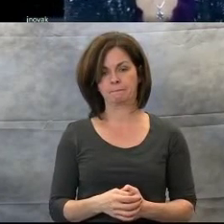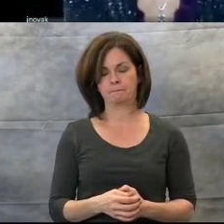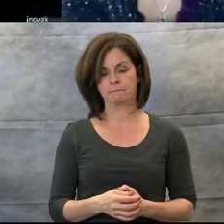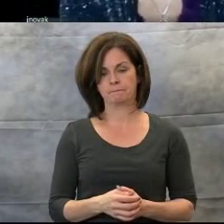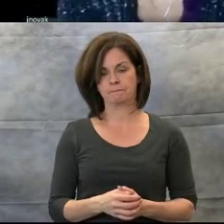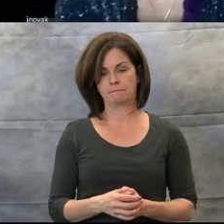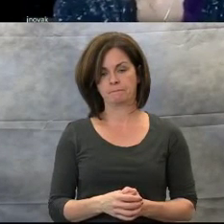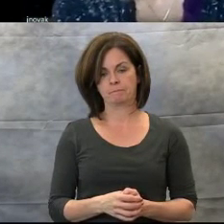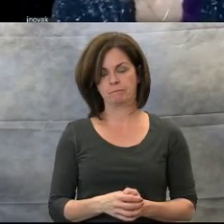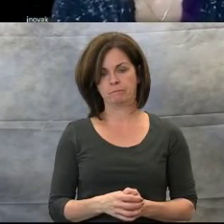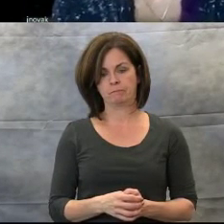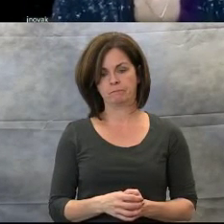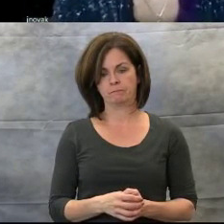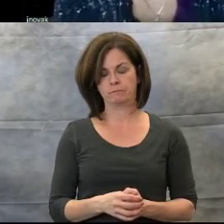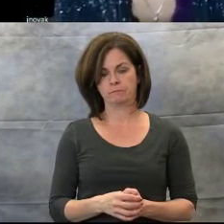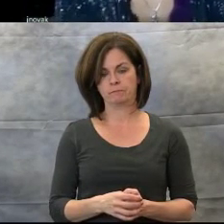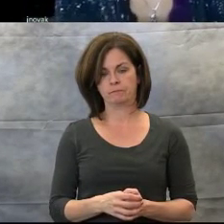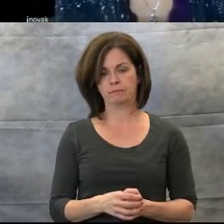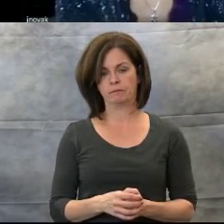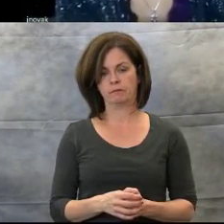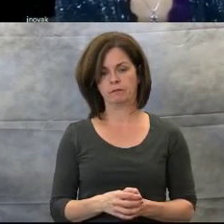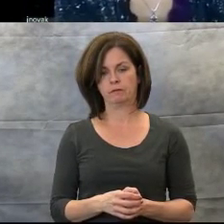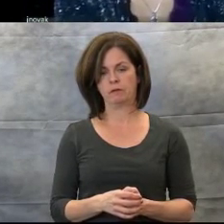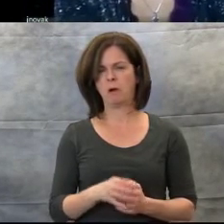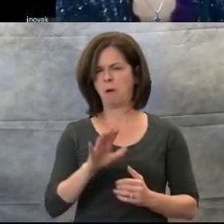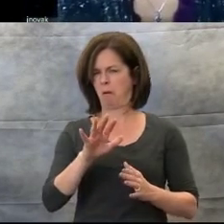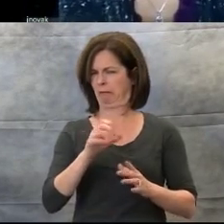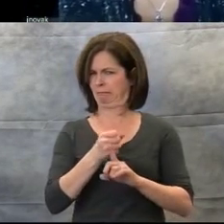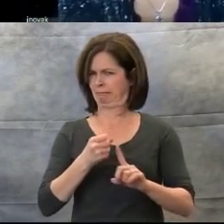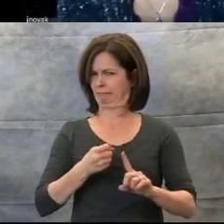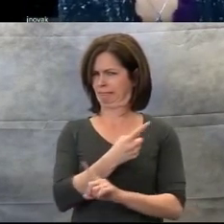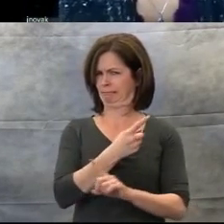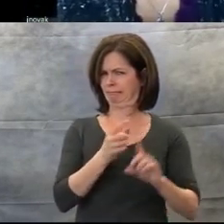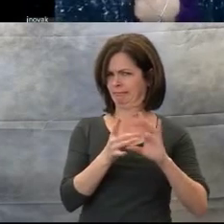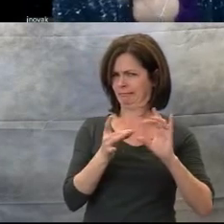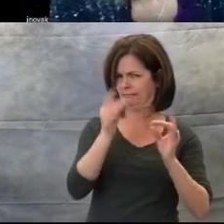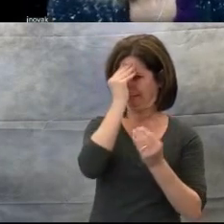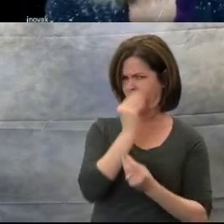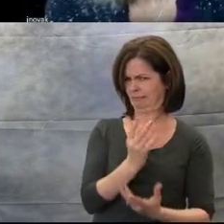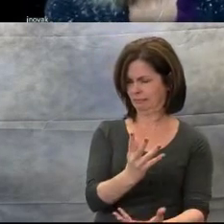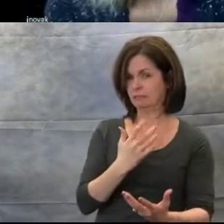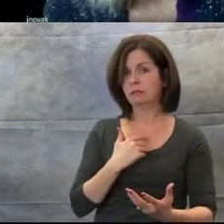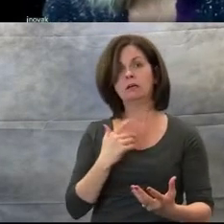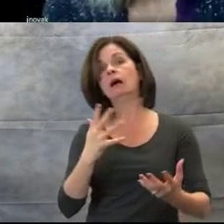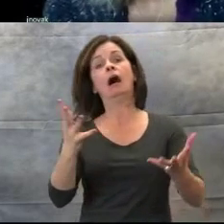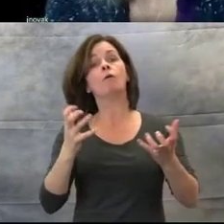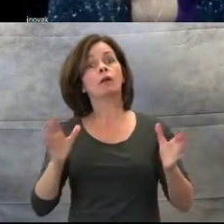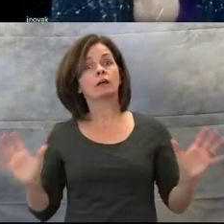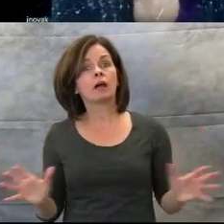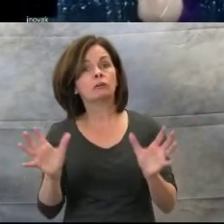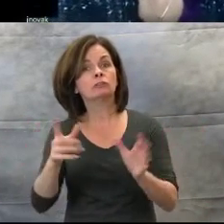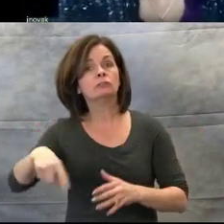On a side note, I just wanted to encourage you. You do not have to be a musician or an American Idol